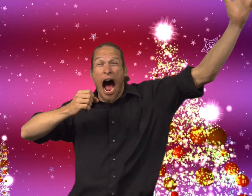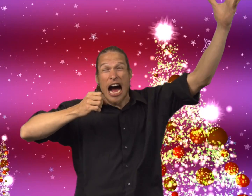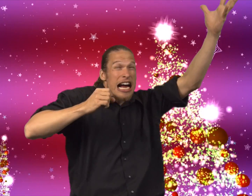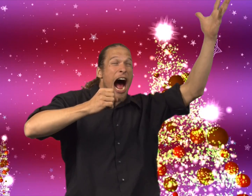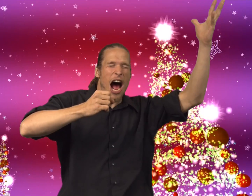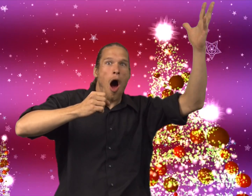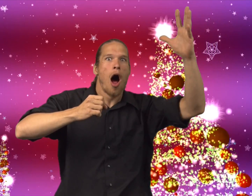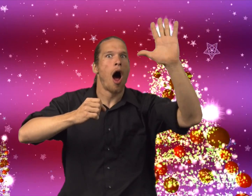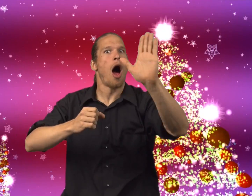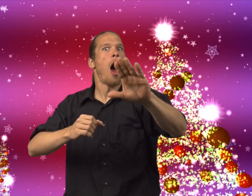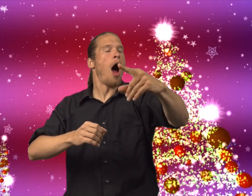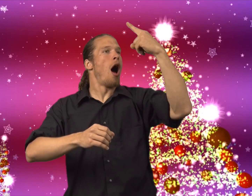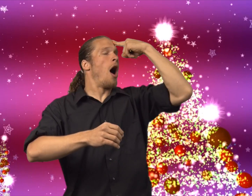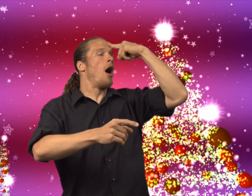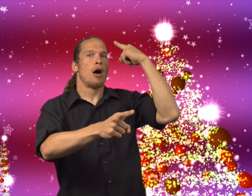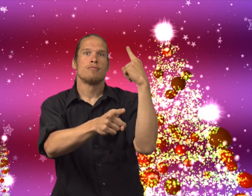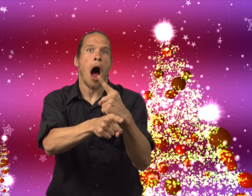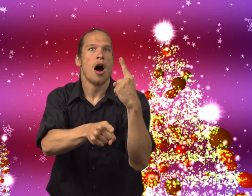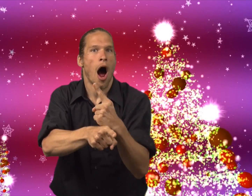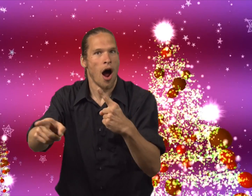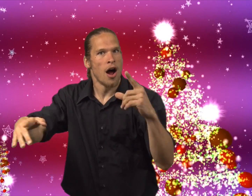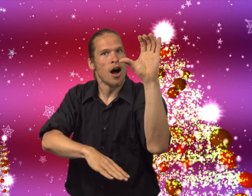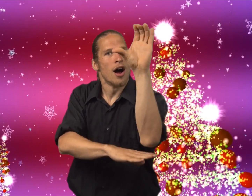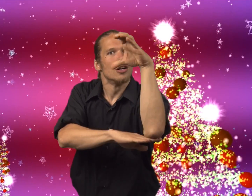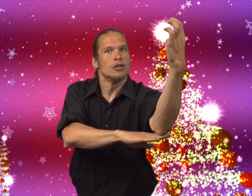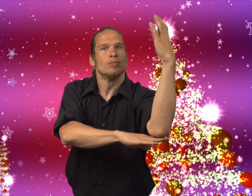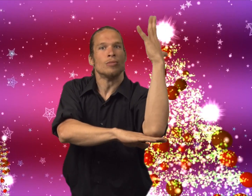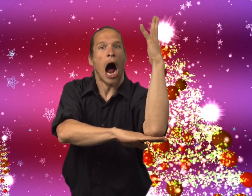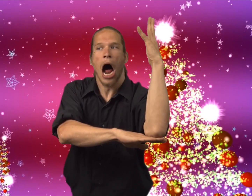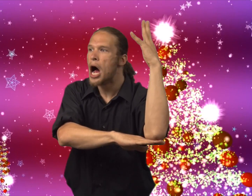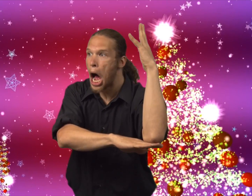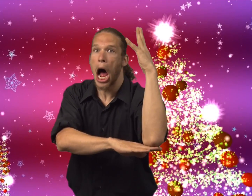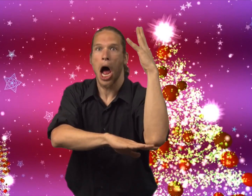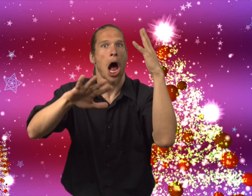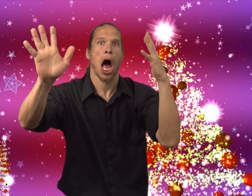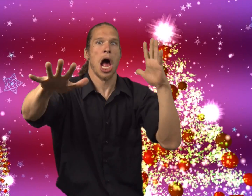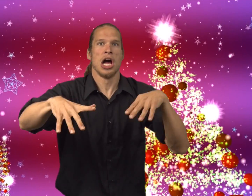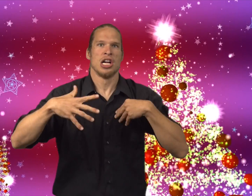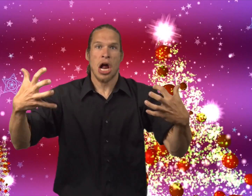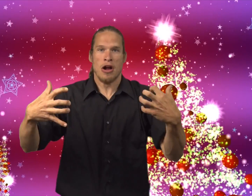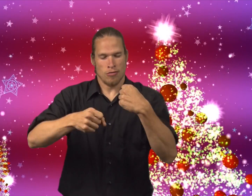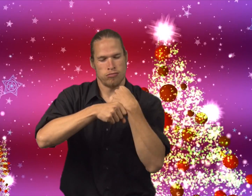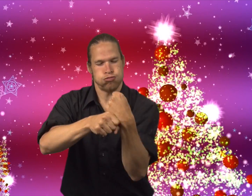And the mouse sang loudly and then a thought came to the mouse, "Oh, wait,